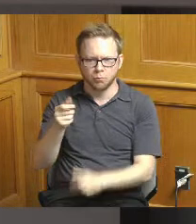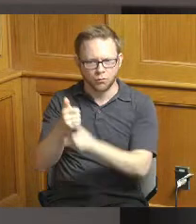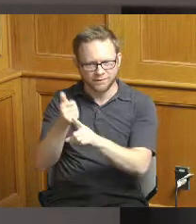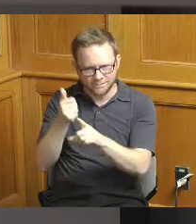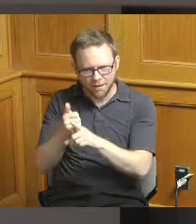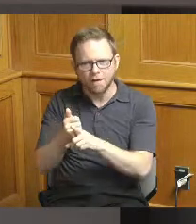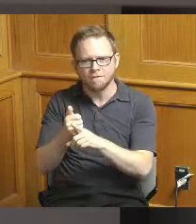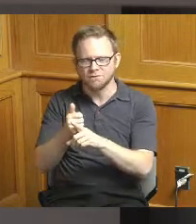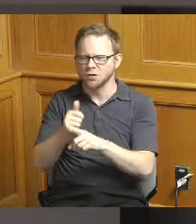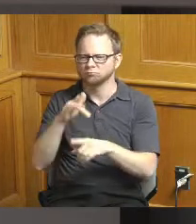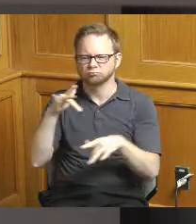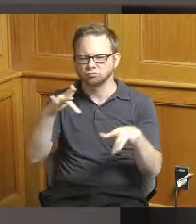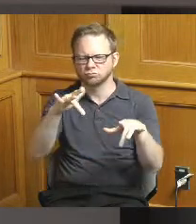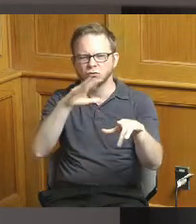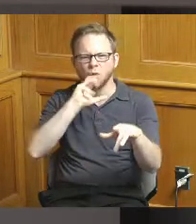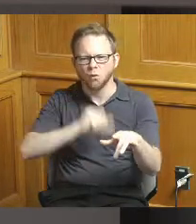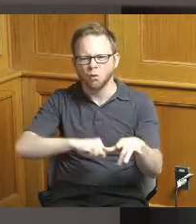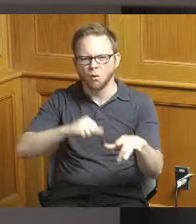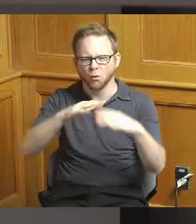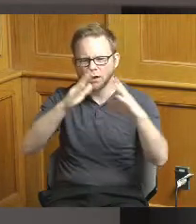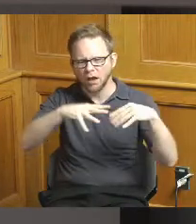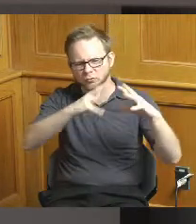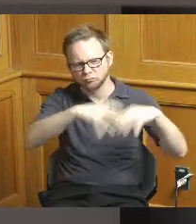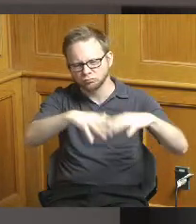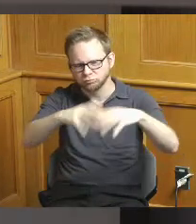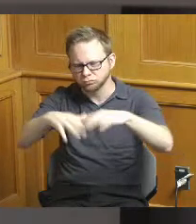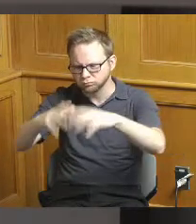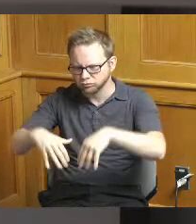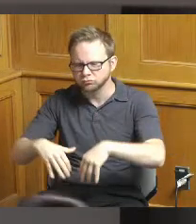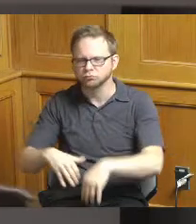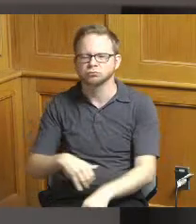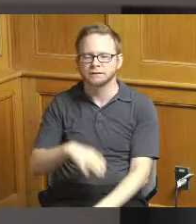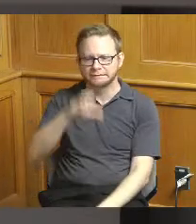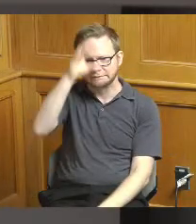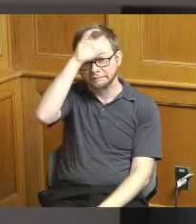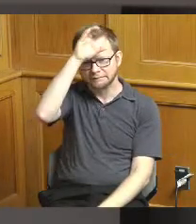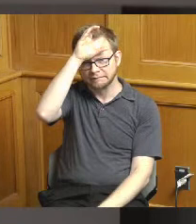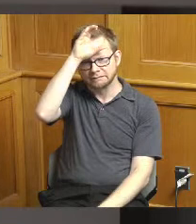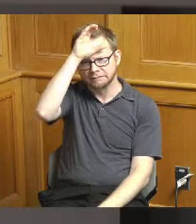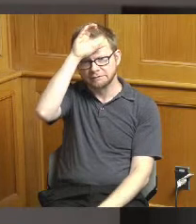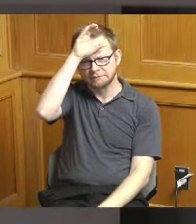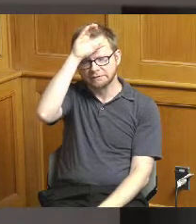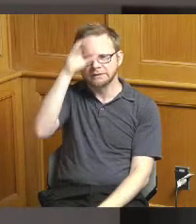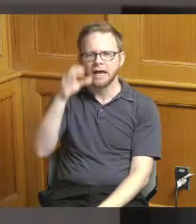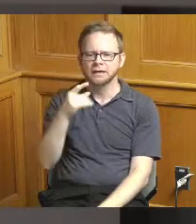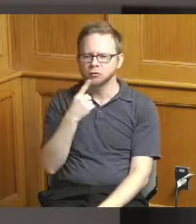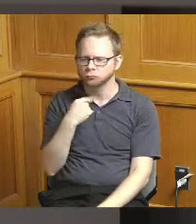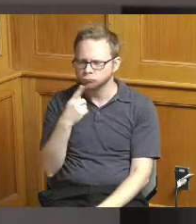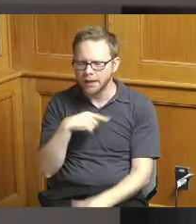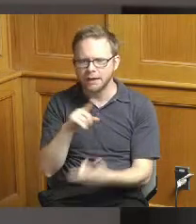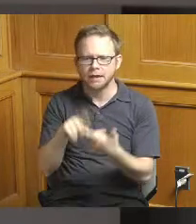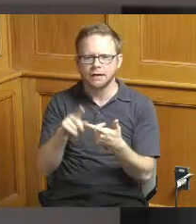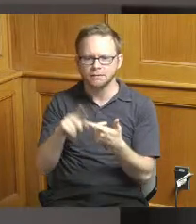the reds and png are already involved at memorial field and we're seeking state funds to help pull